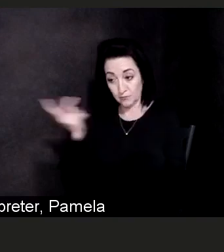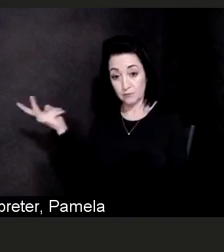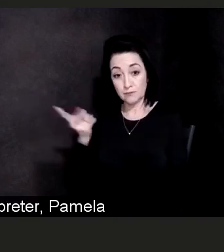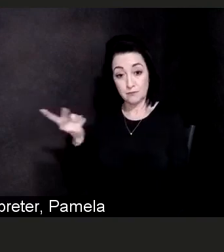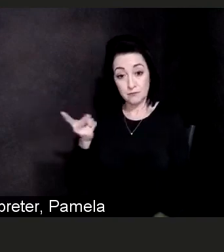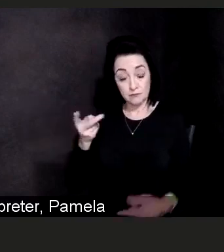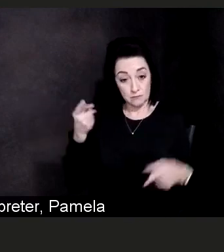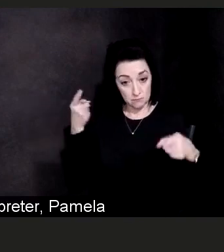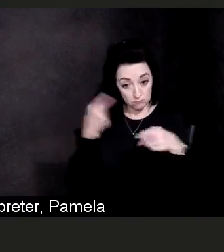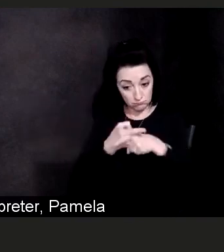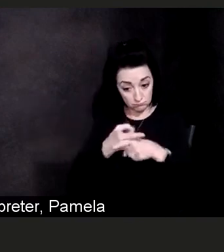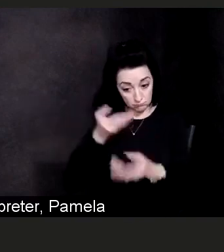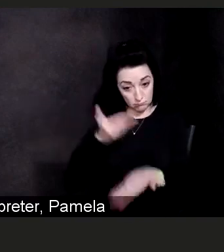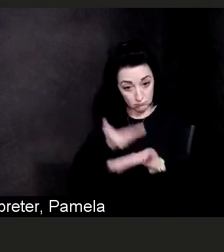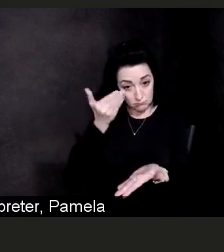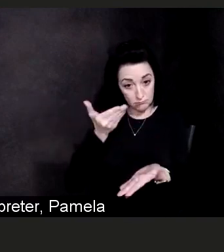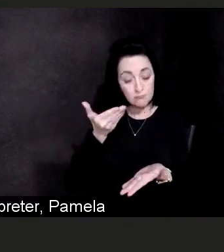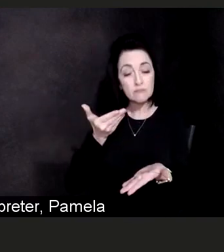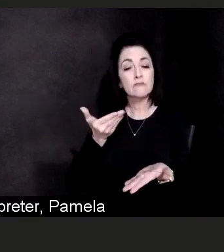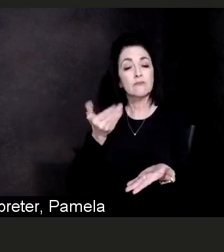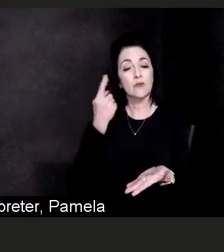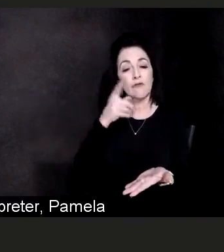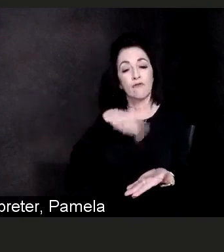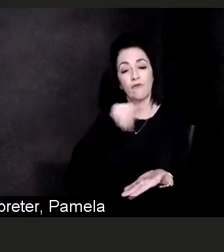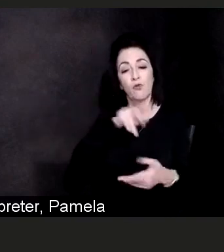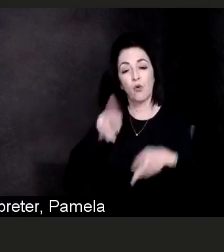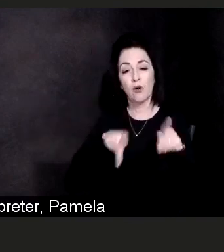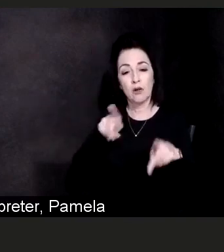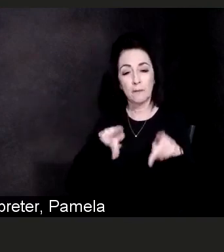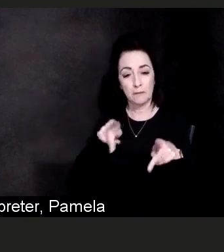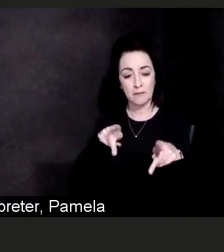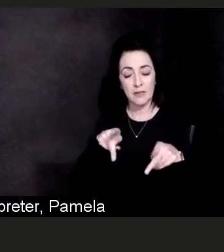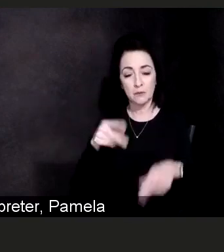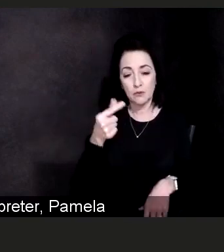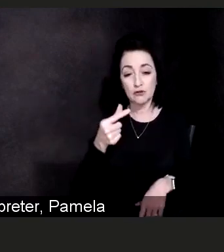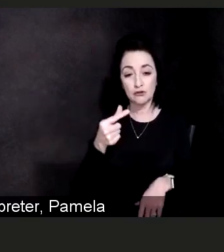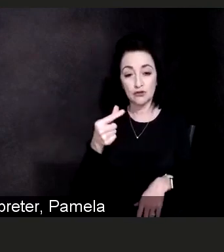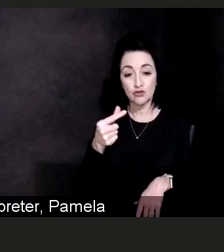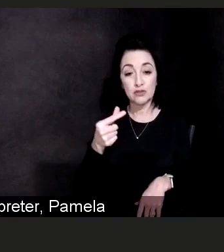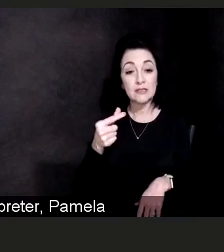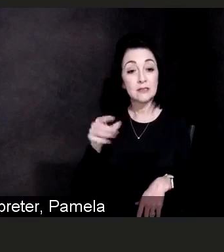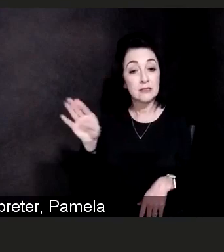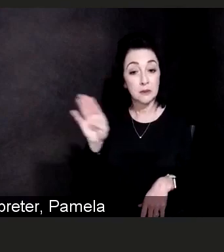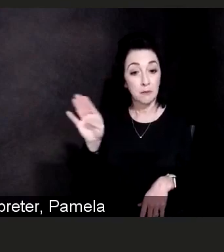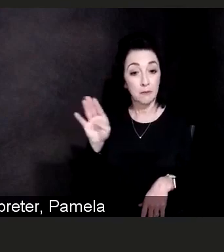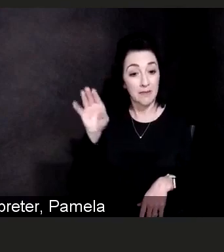and that is as at 5:00 PM on January 8th. So I would ask you again, speak to your provider